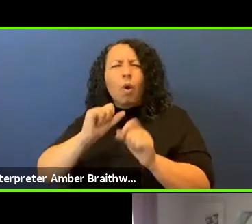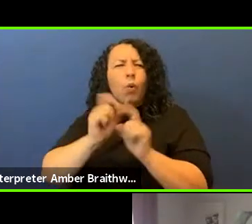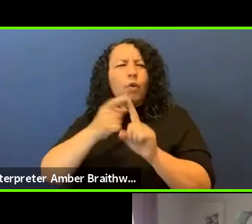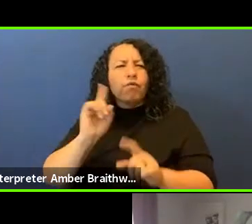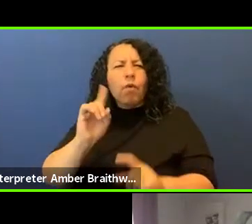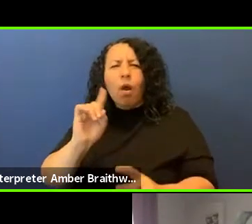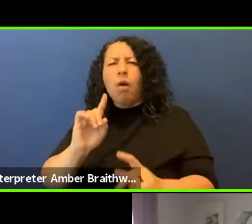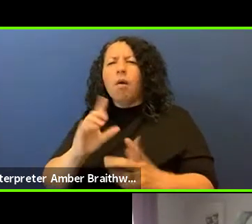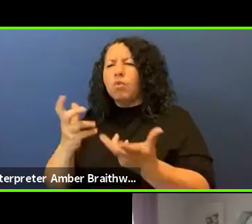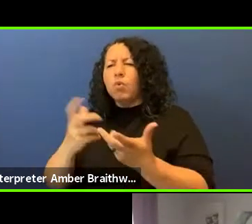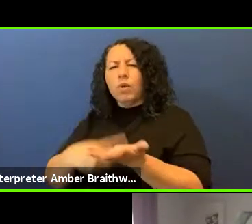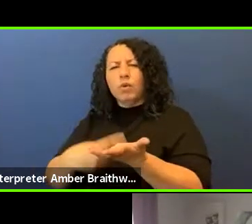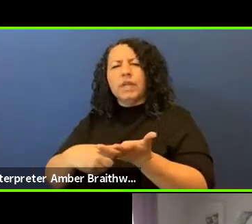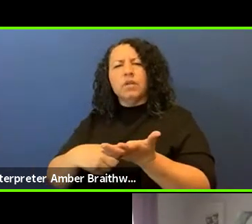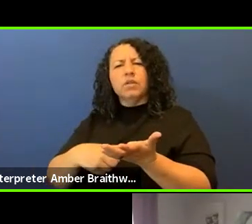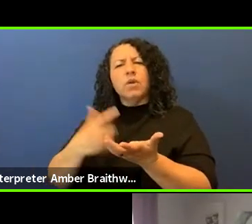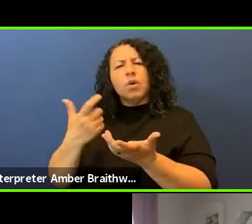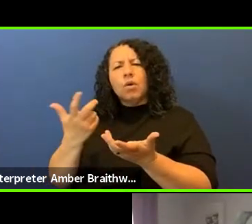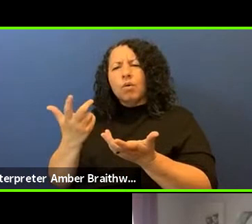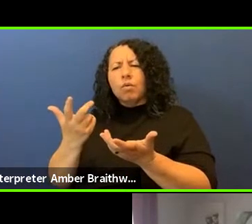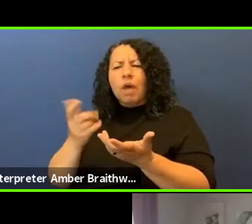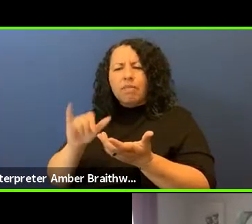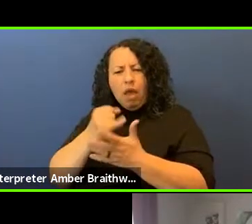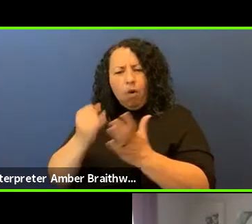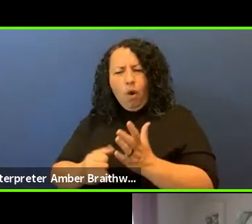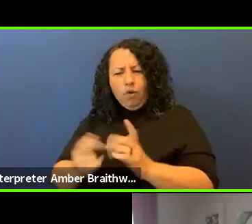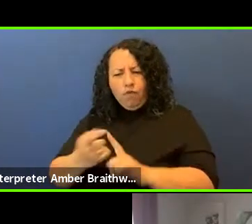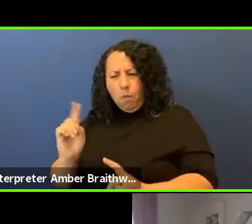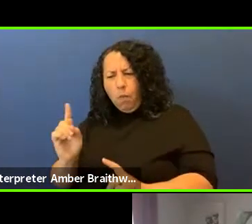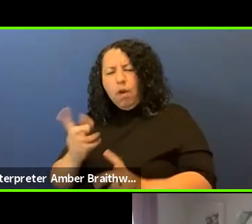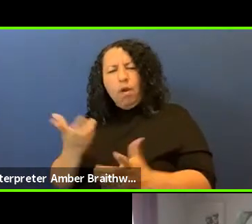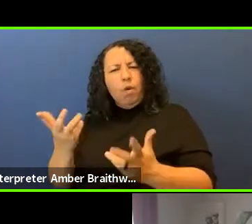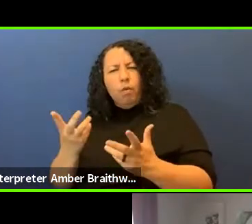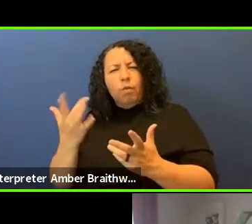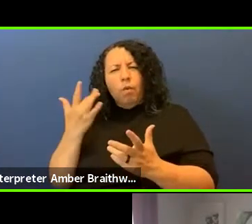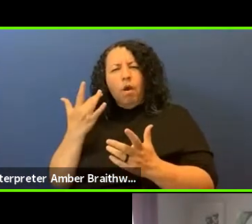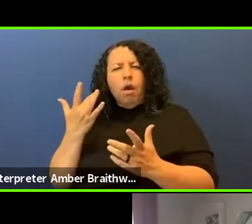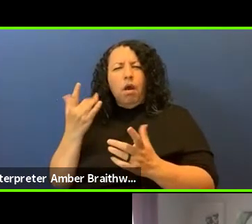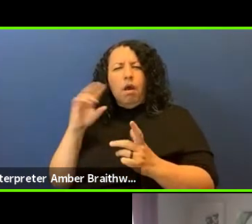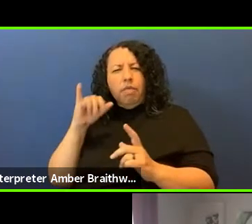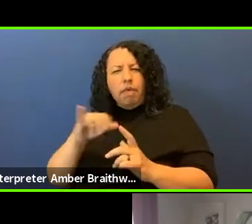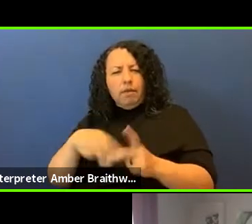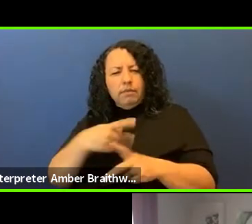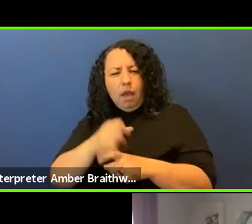did that artist come from. Basically looking at